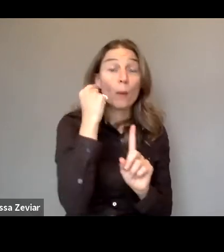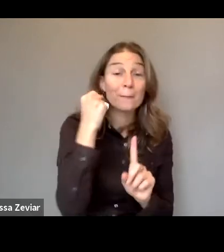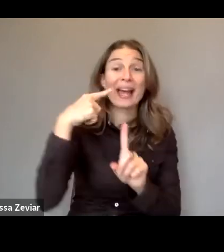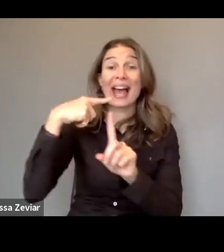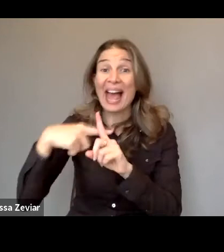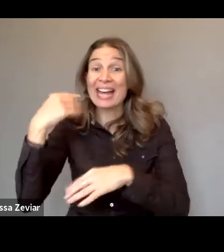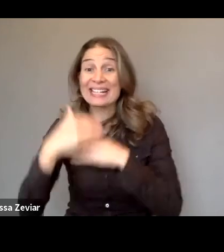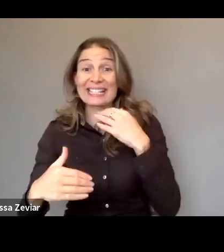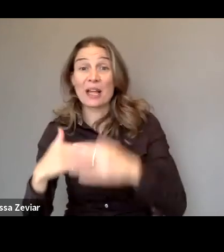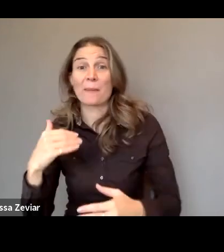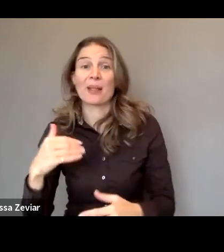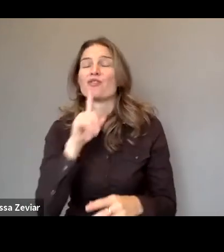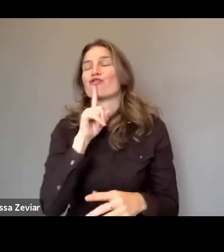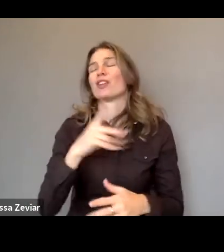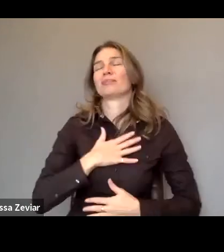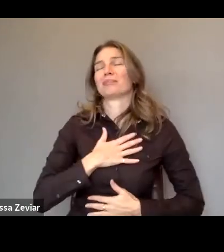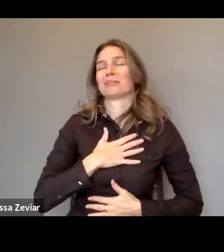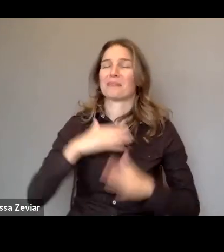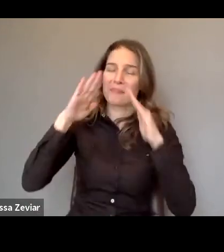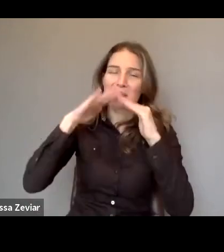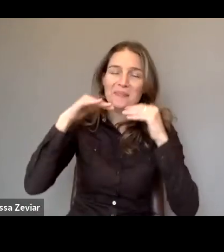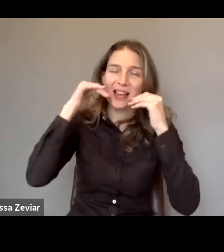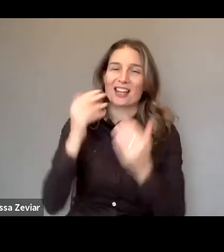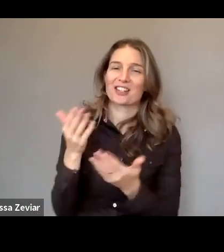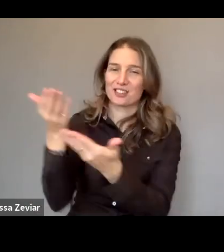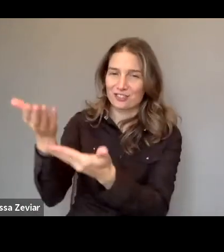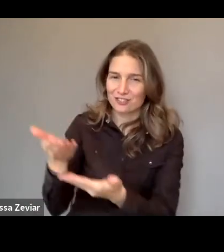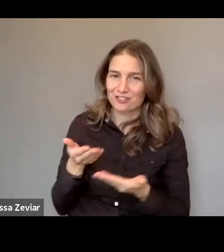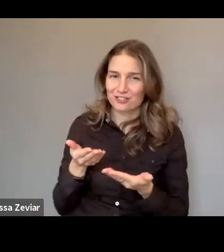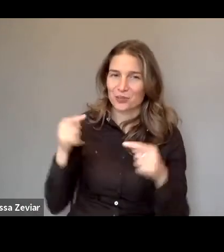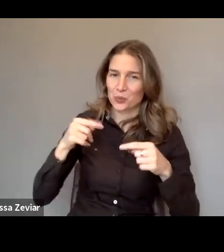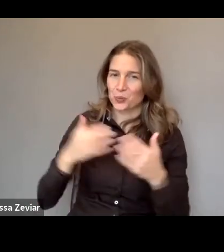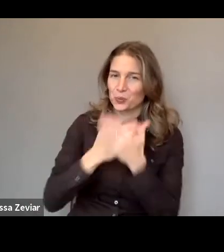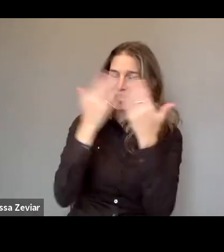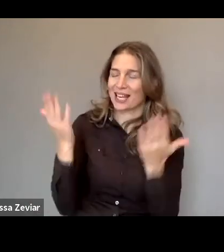It's really a pleasure to have with us and welcome here today Claire.